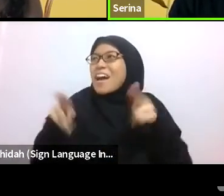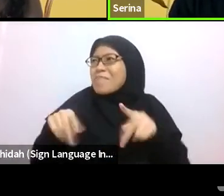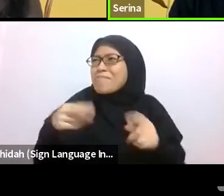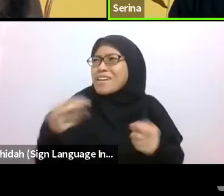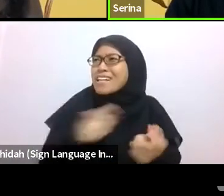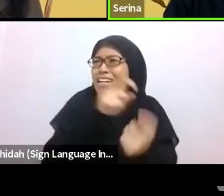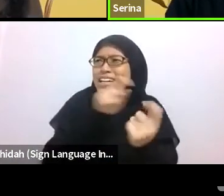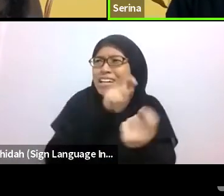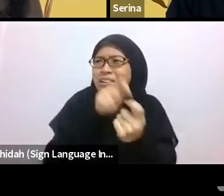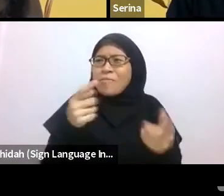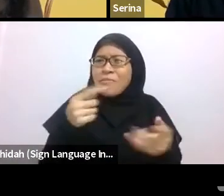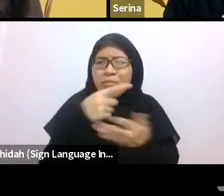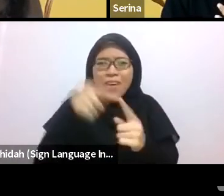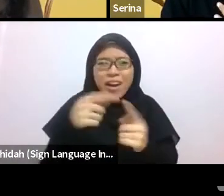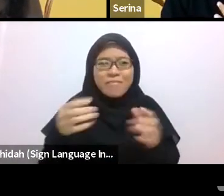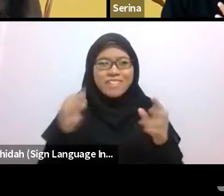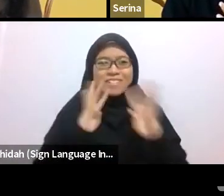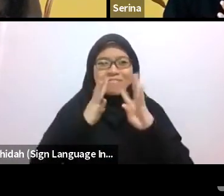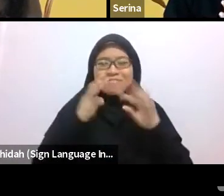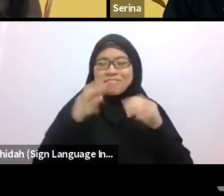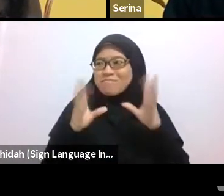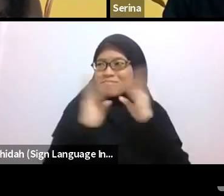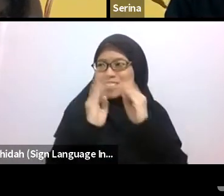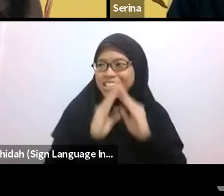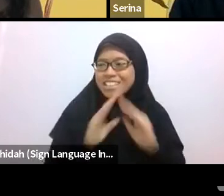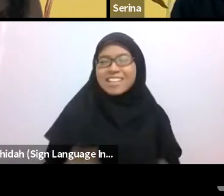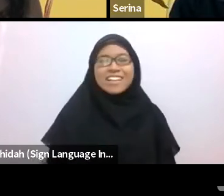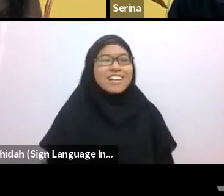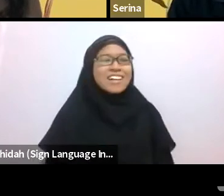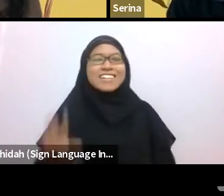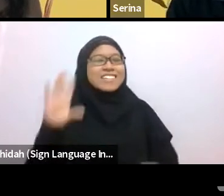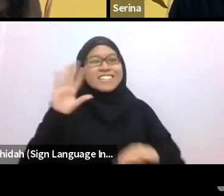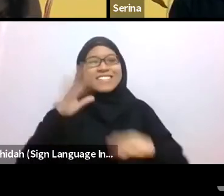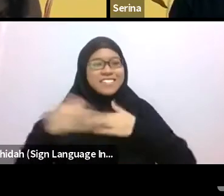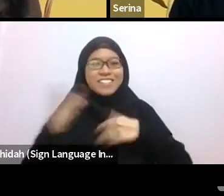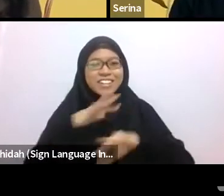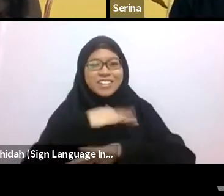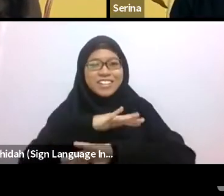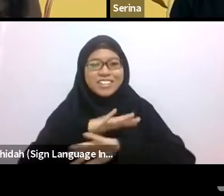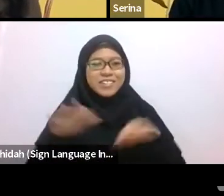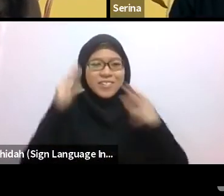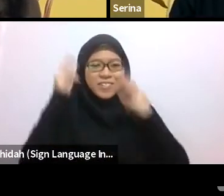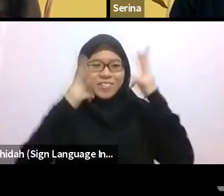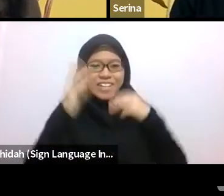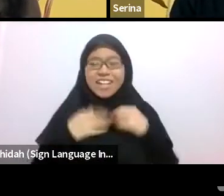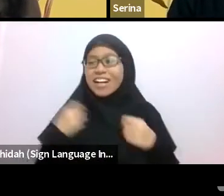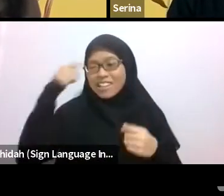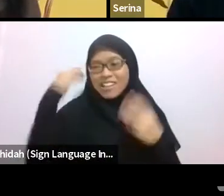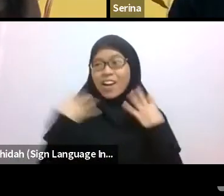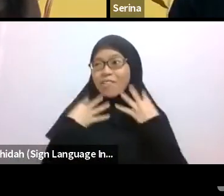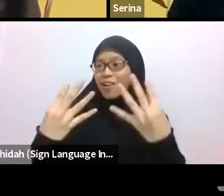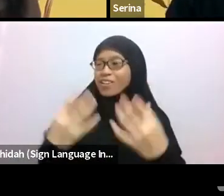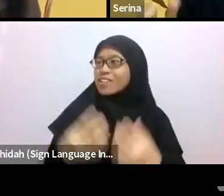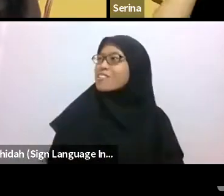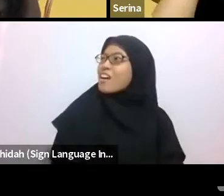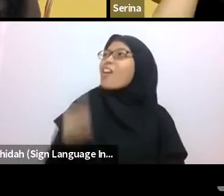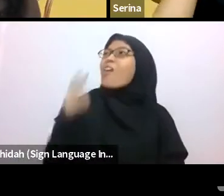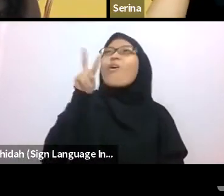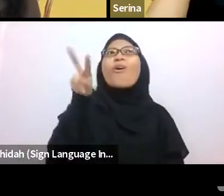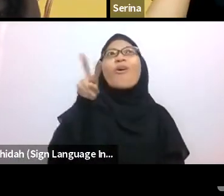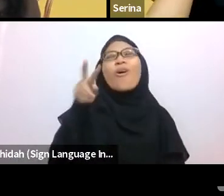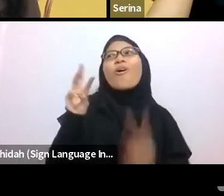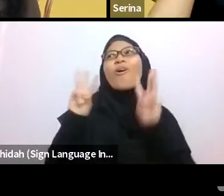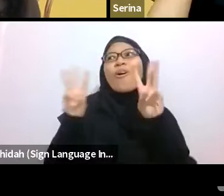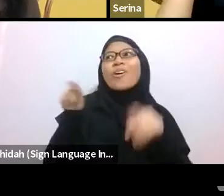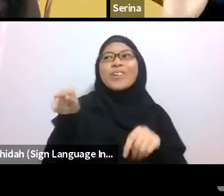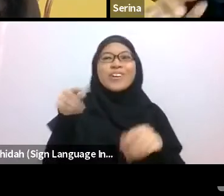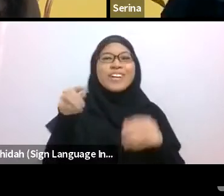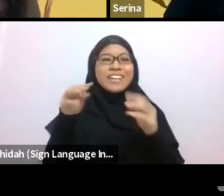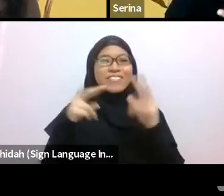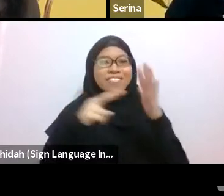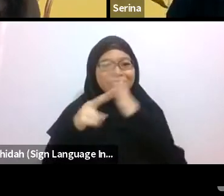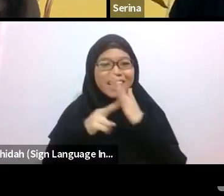No worries, I think you’ve given our audience a good indication of where you are, your context.